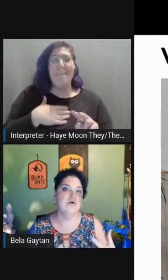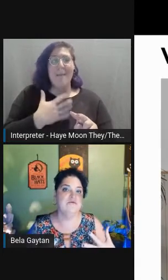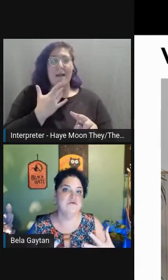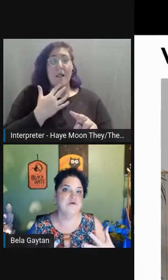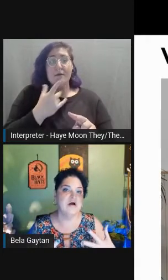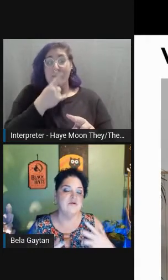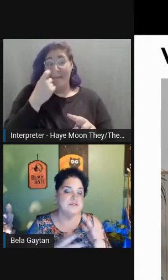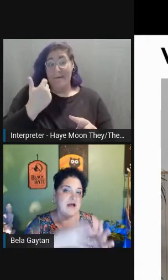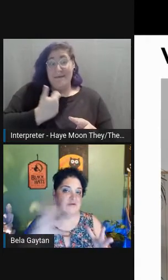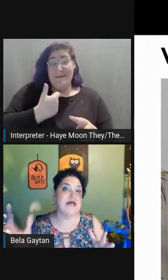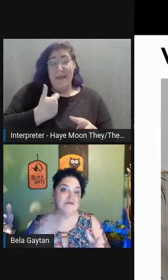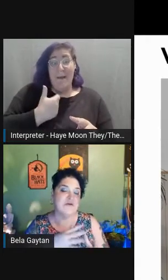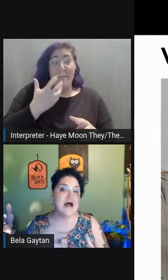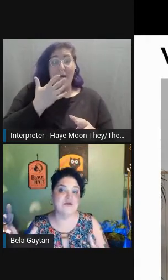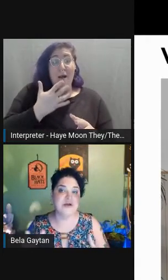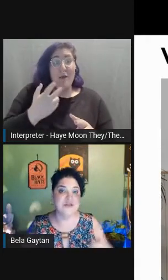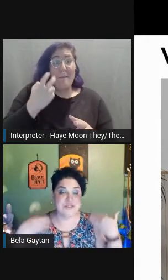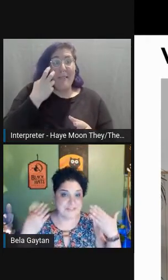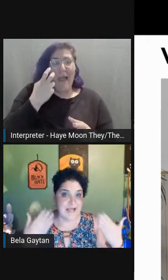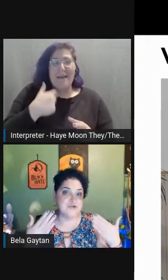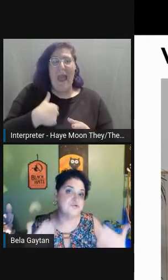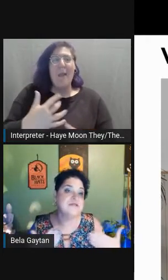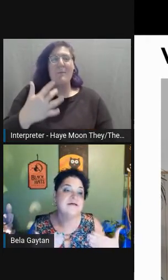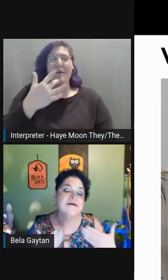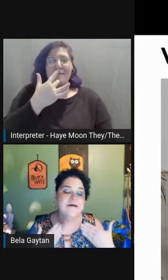for colors that have a lot of contrast, just naturally,